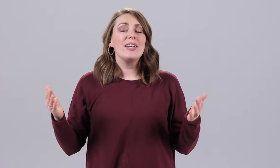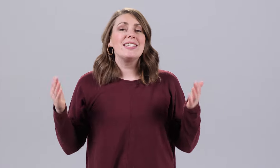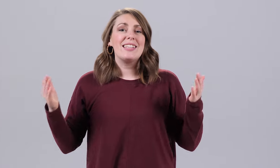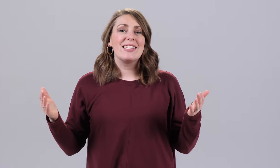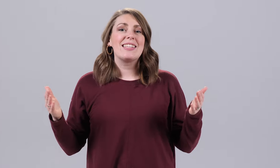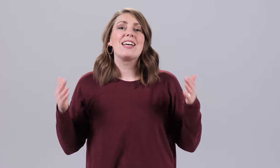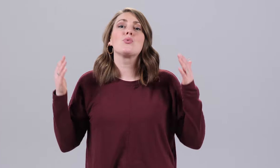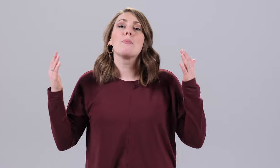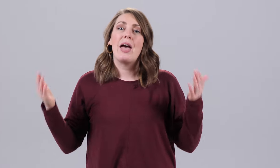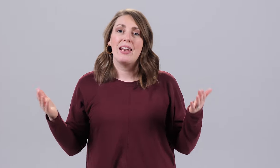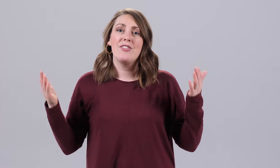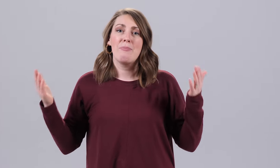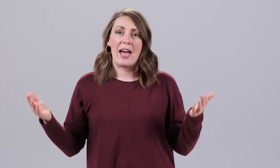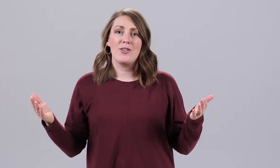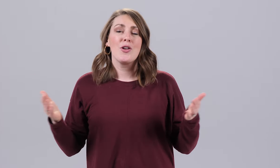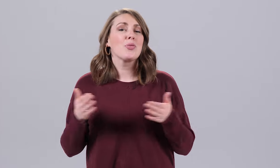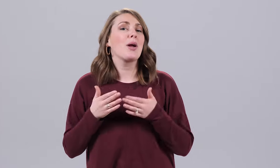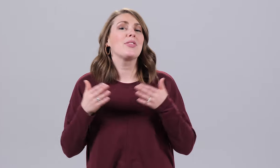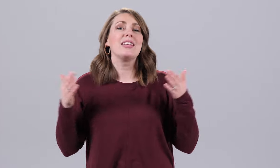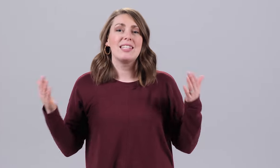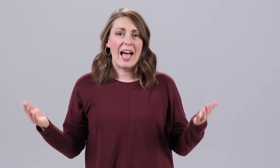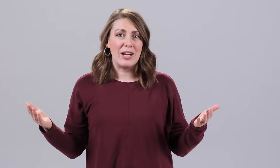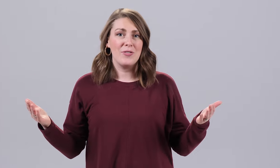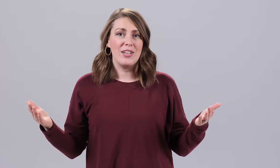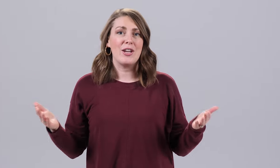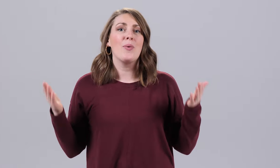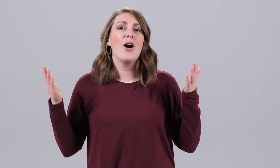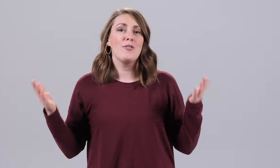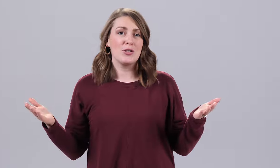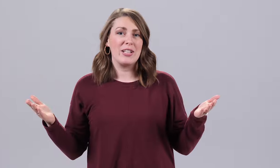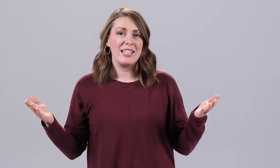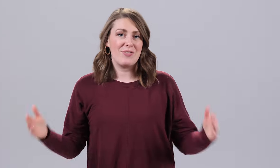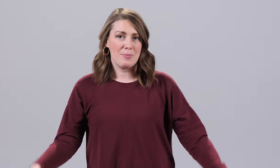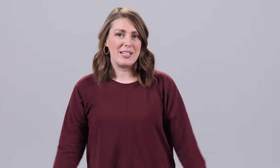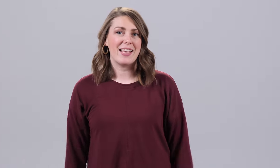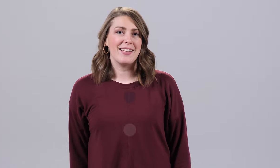to see this as a repetitive pattern throughout the entire video of learning these family signs.